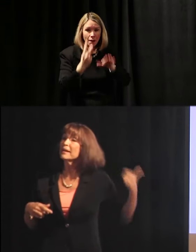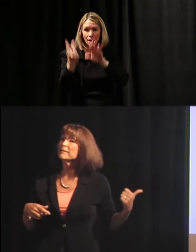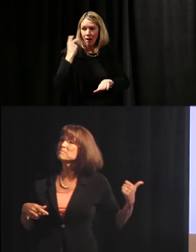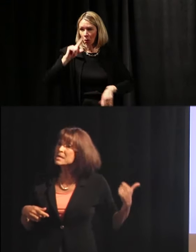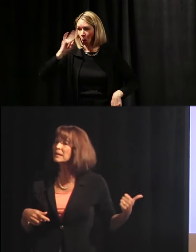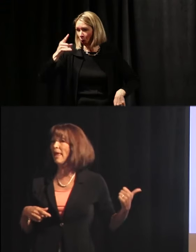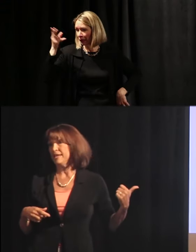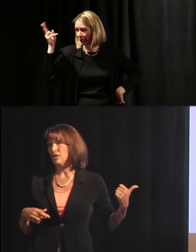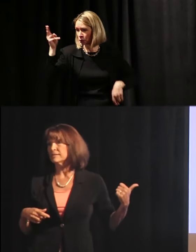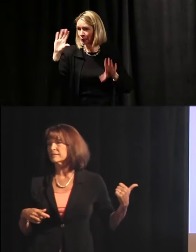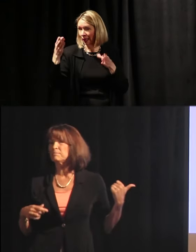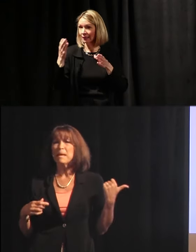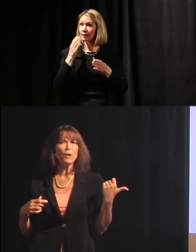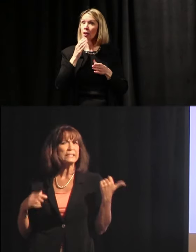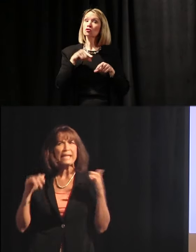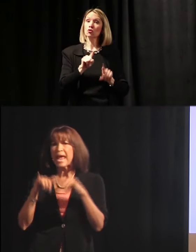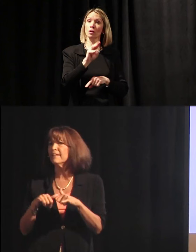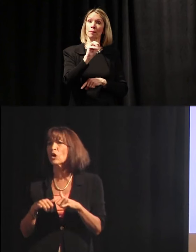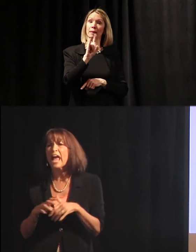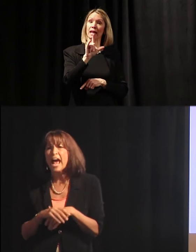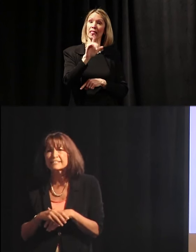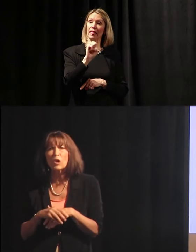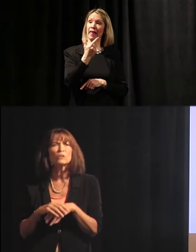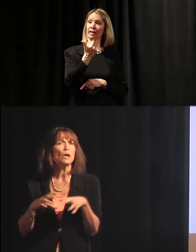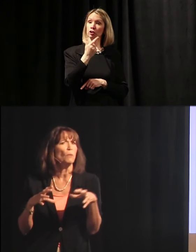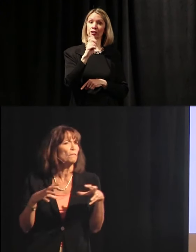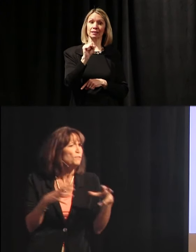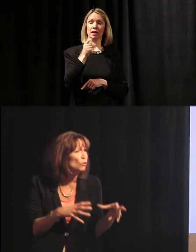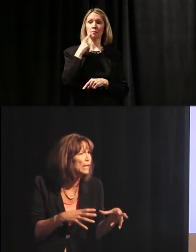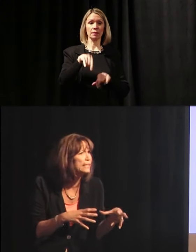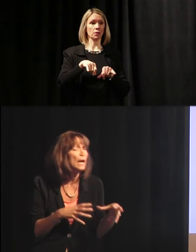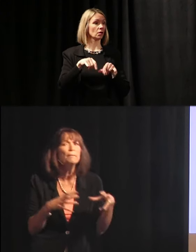that in the Middle Ages, people stayed in their castles, there were feudalism,